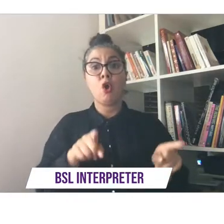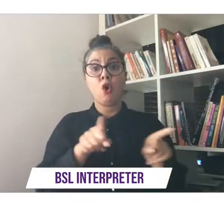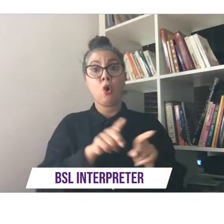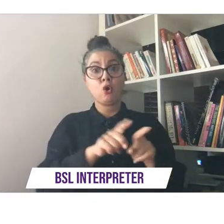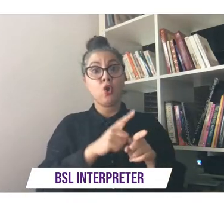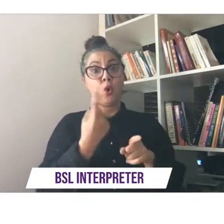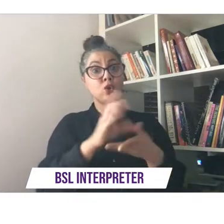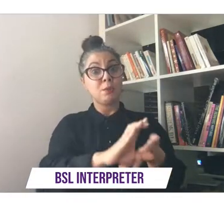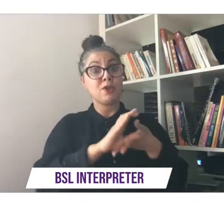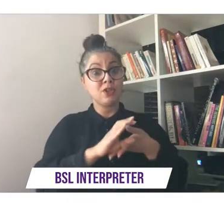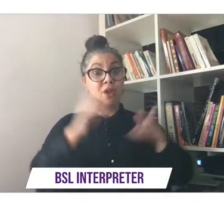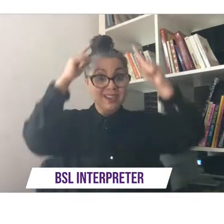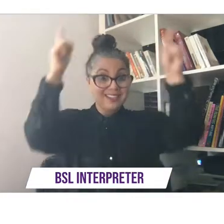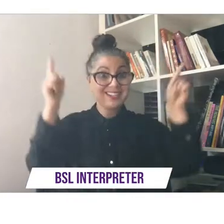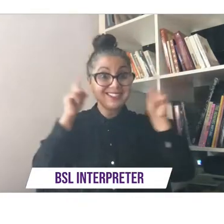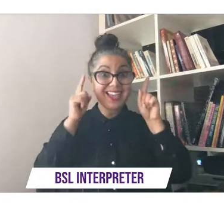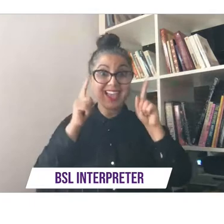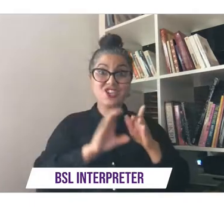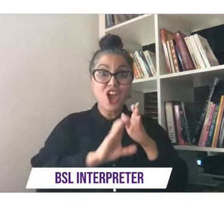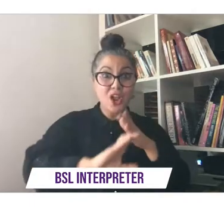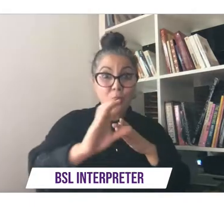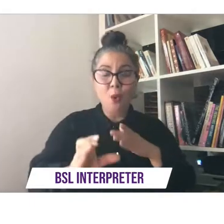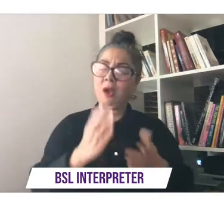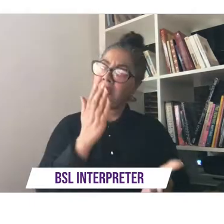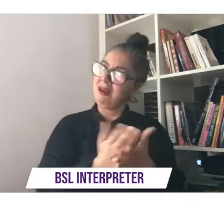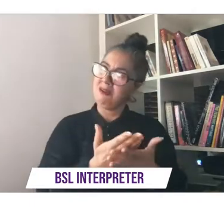so that completes the set and we're incredibly grateful to disney channel for their support